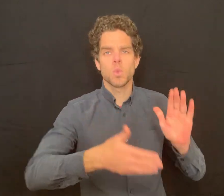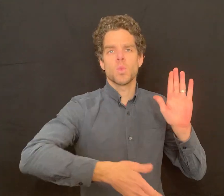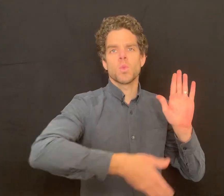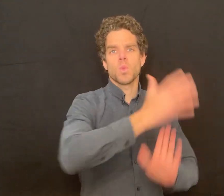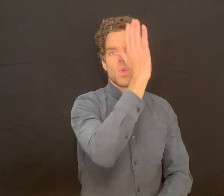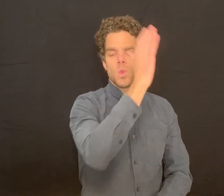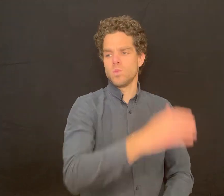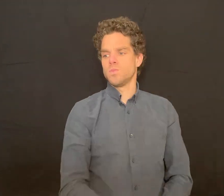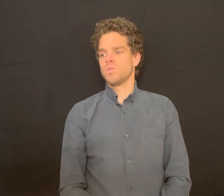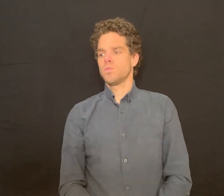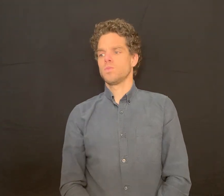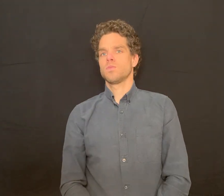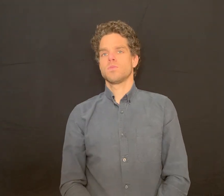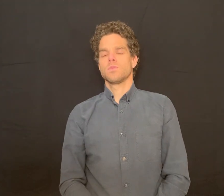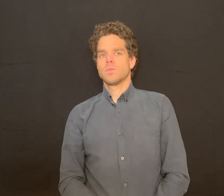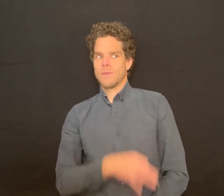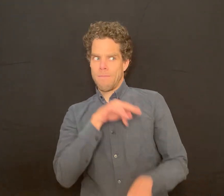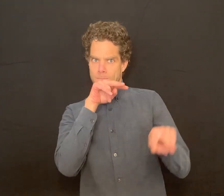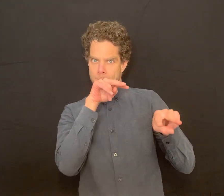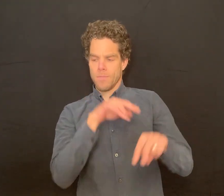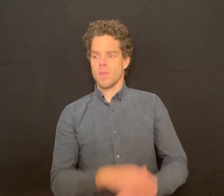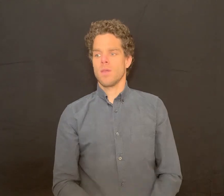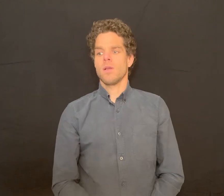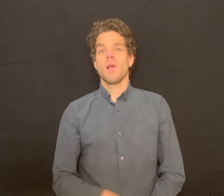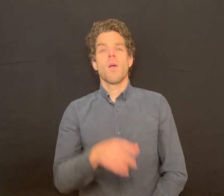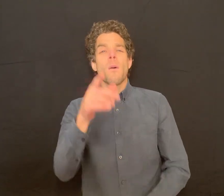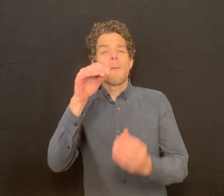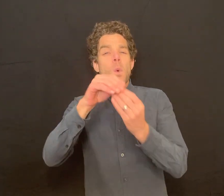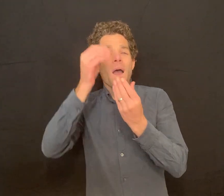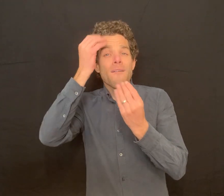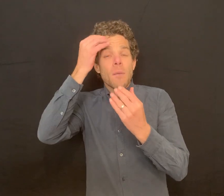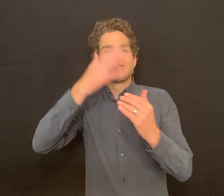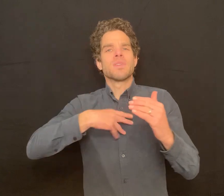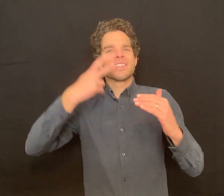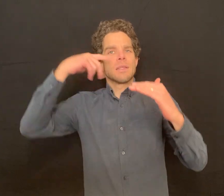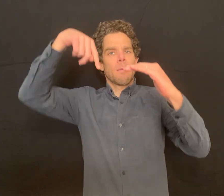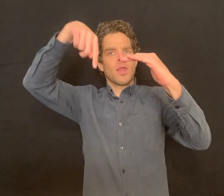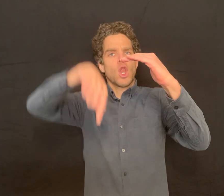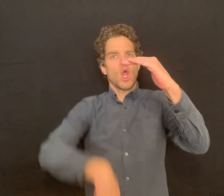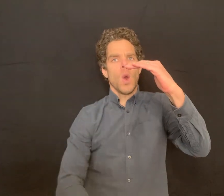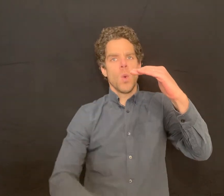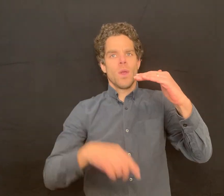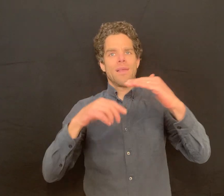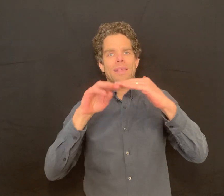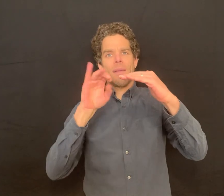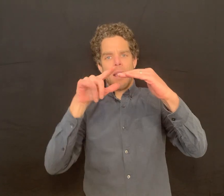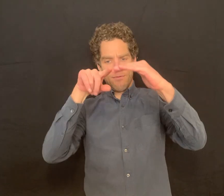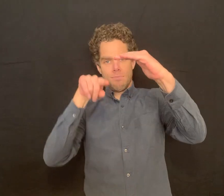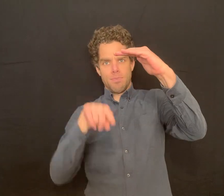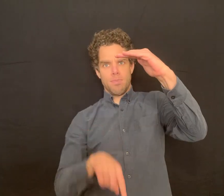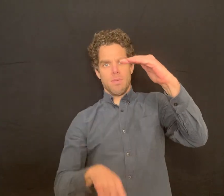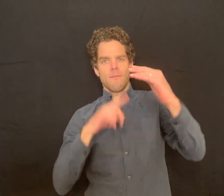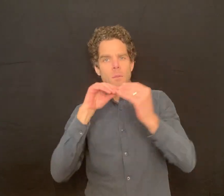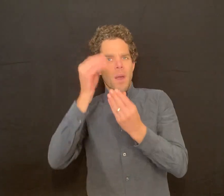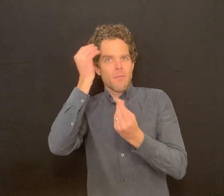Once those 15 minutes have elapsed, you're more than welcome to leave For more information, you can see below.